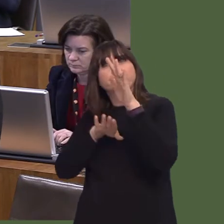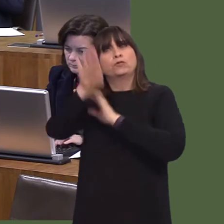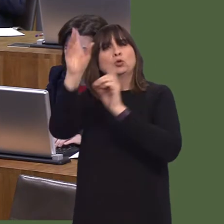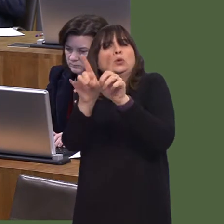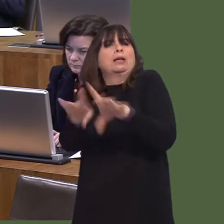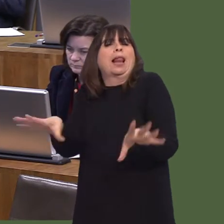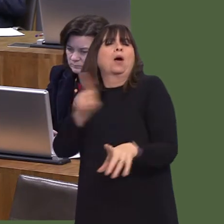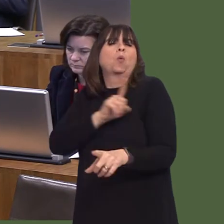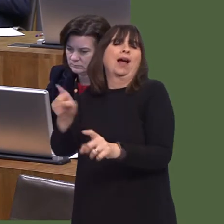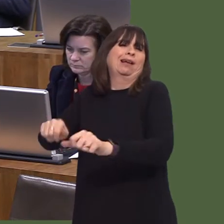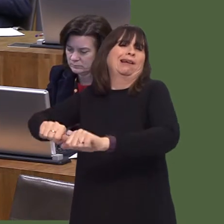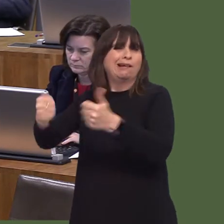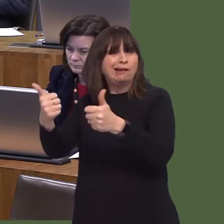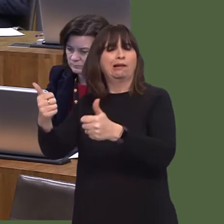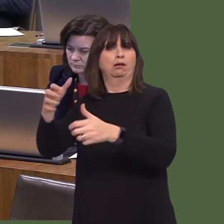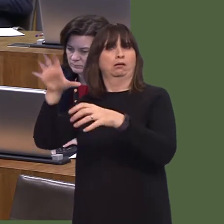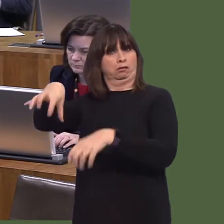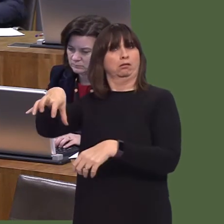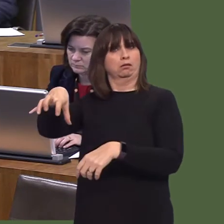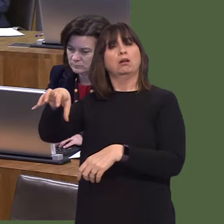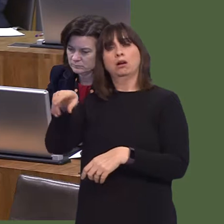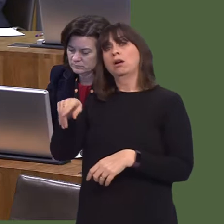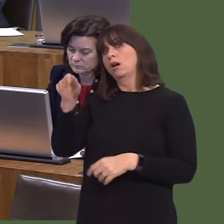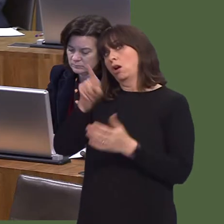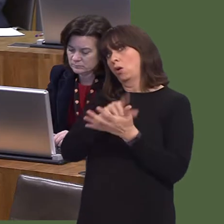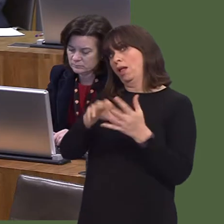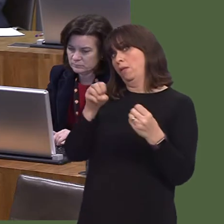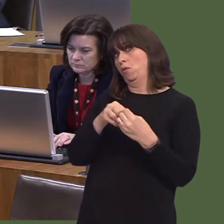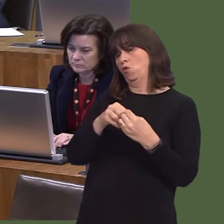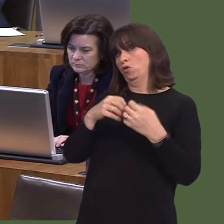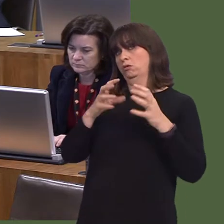future that I want to see and I believe the people of Wales want to see.